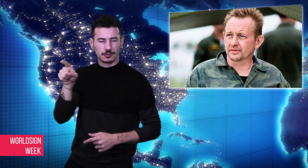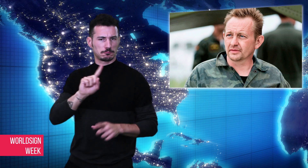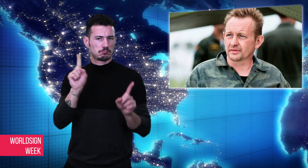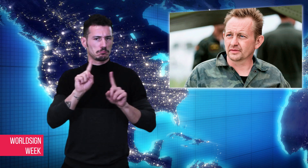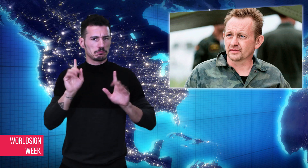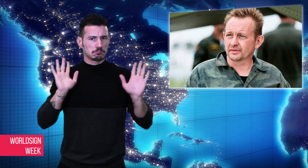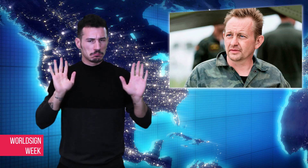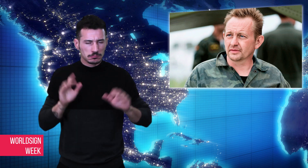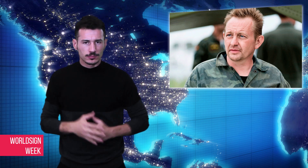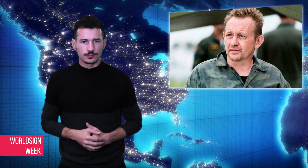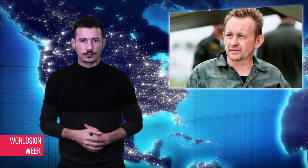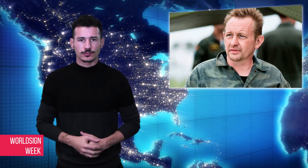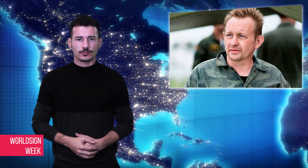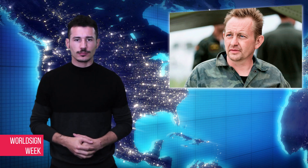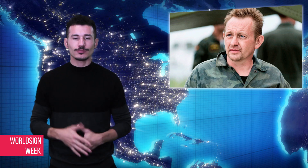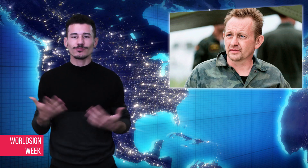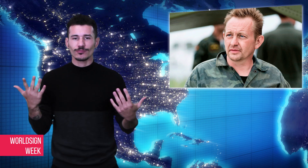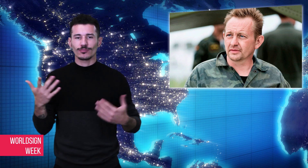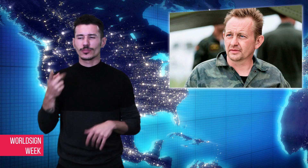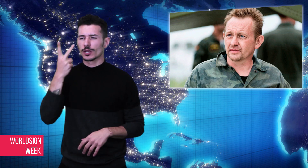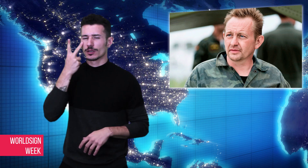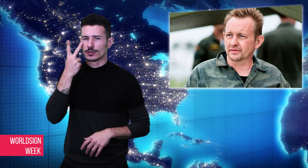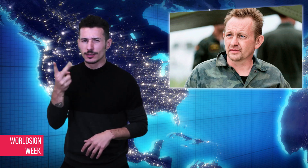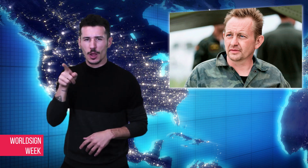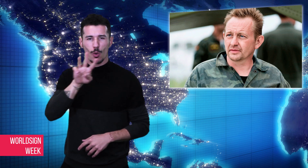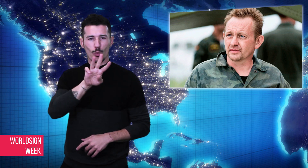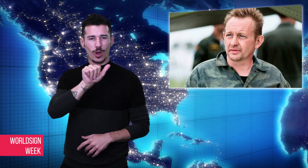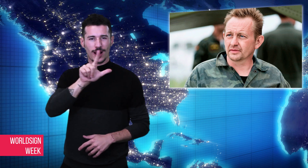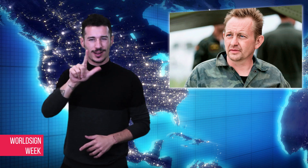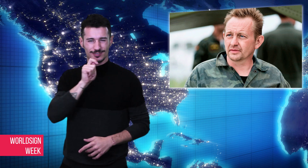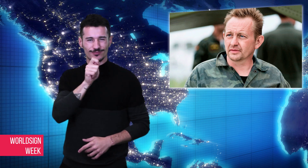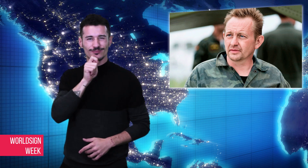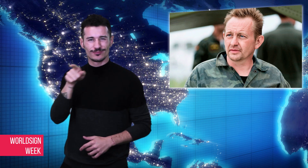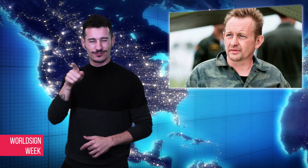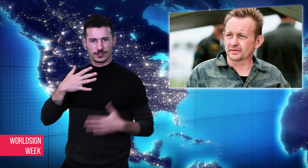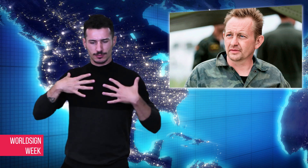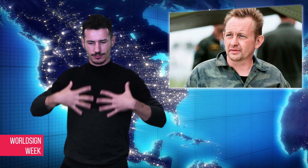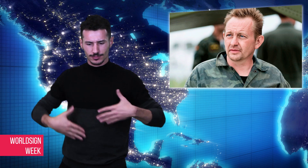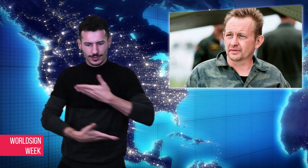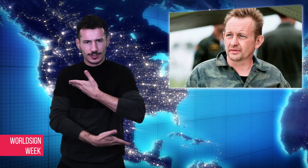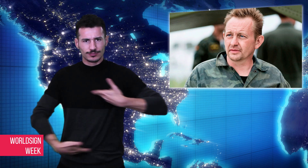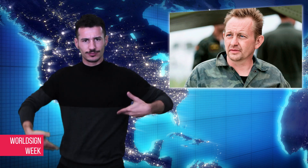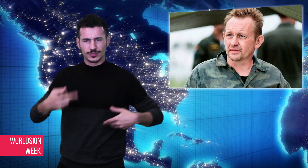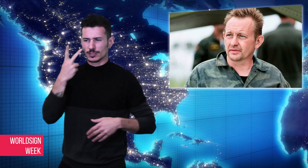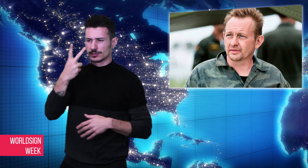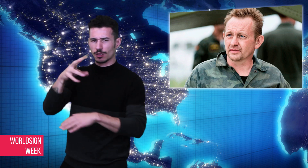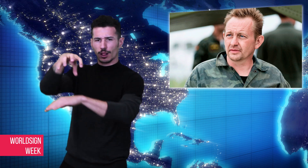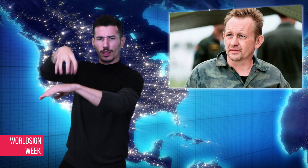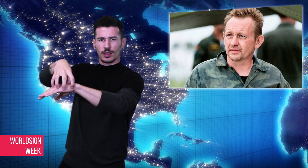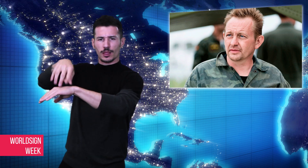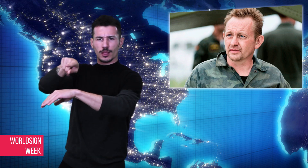in late August and her appendages, including head, were found in plastic